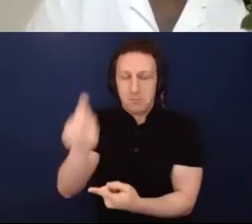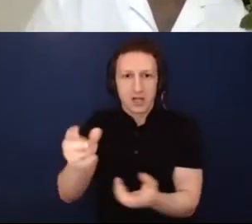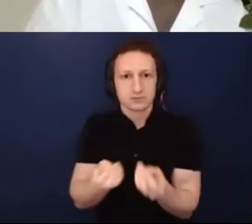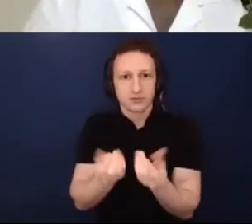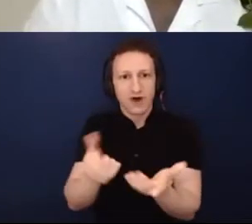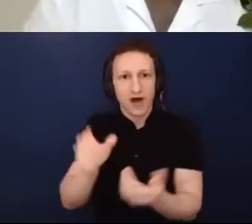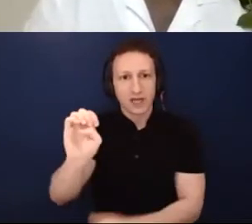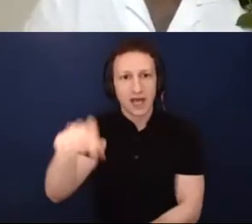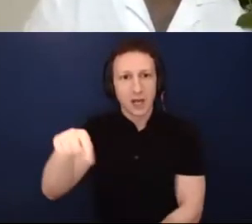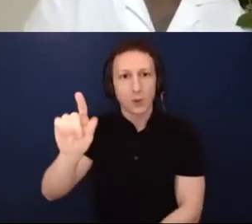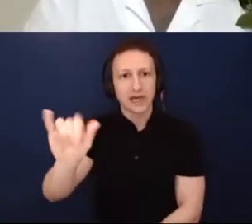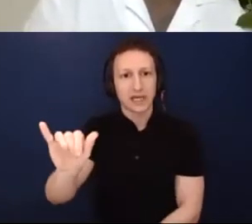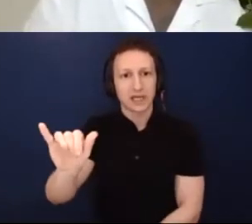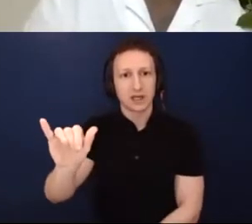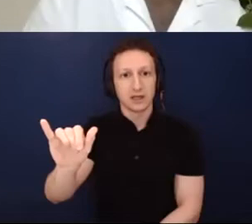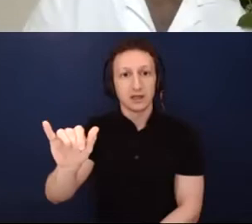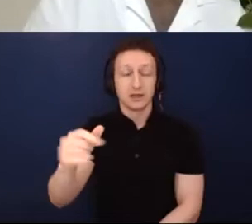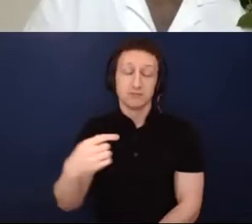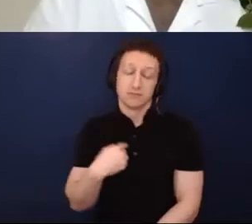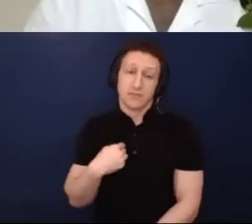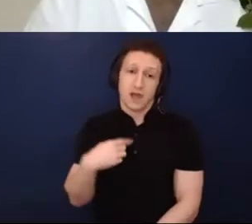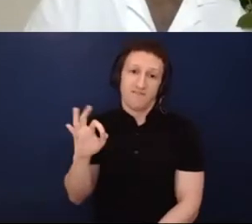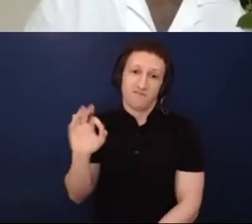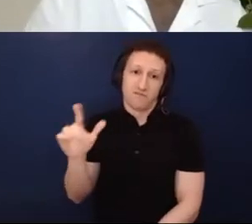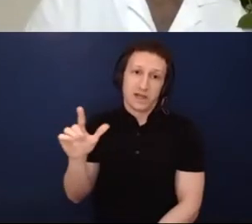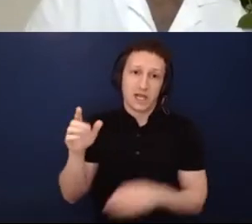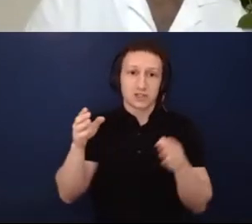perspective as someone who freelances and moves you know between art